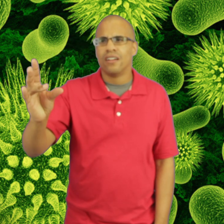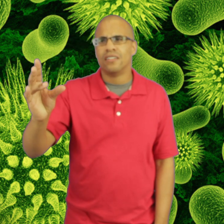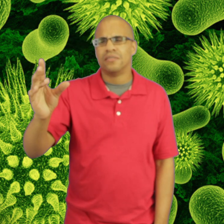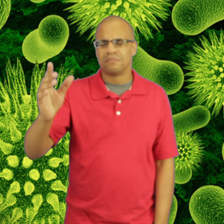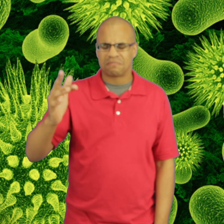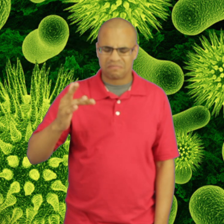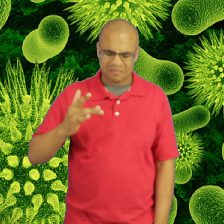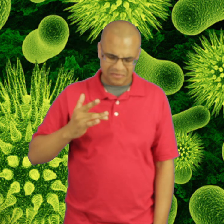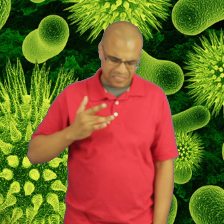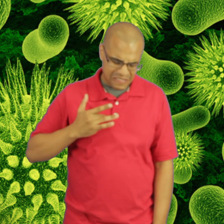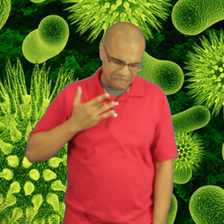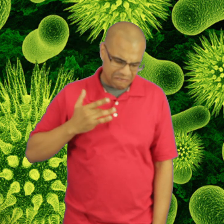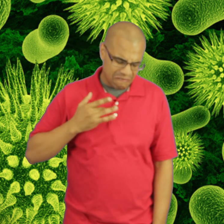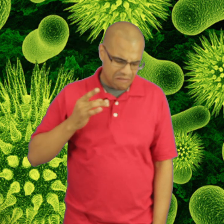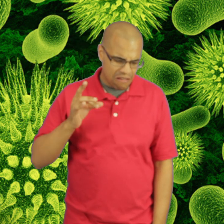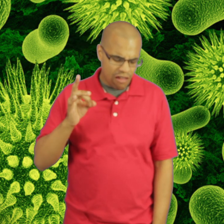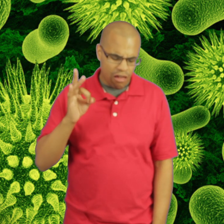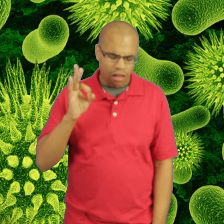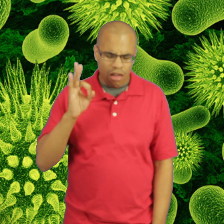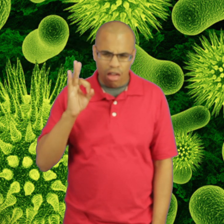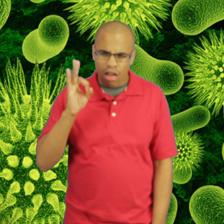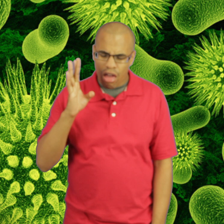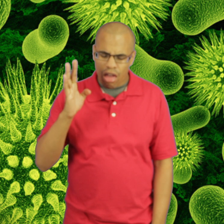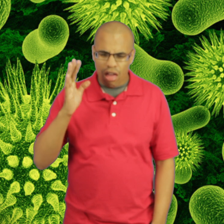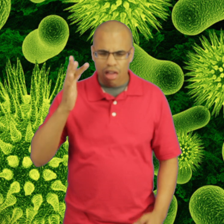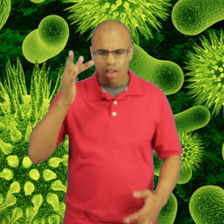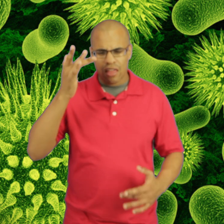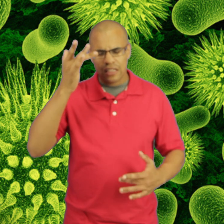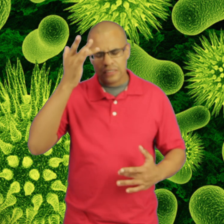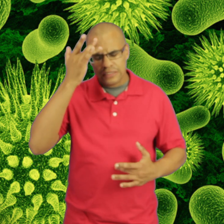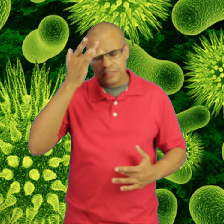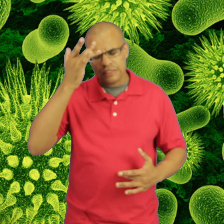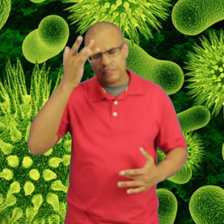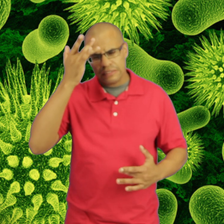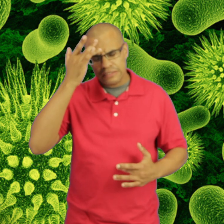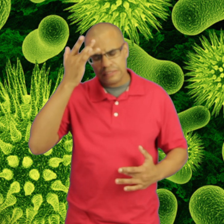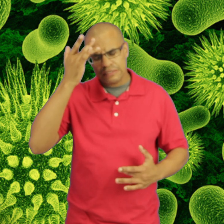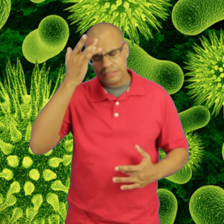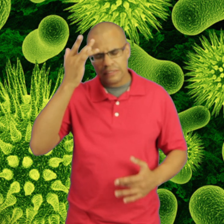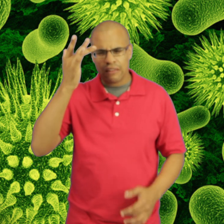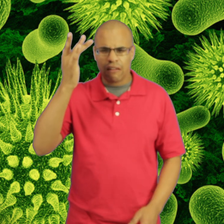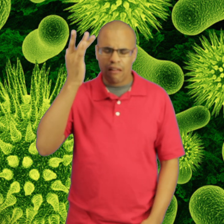I feel just awful I'm so sick